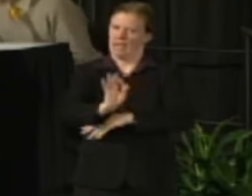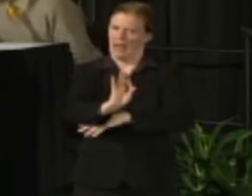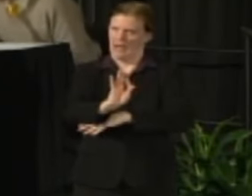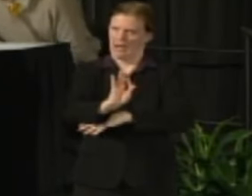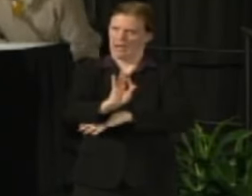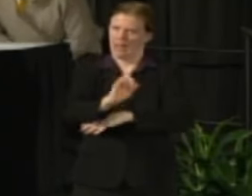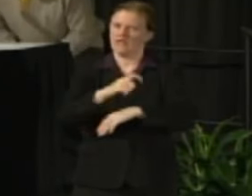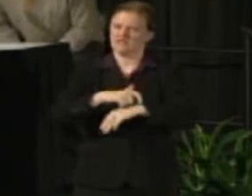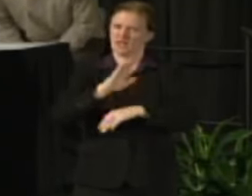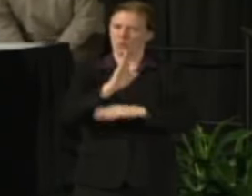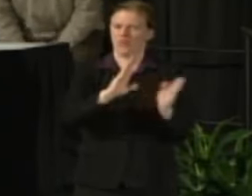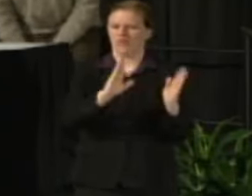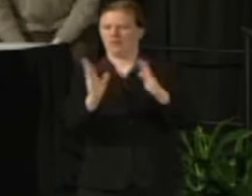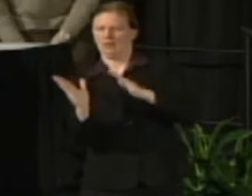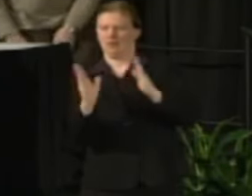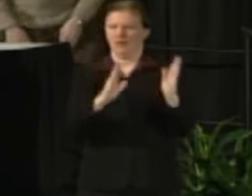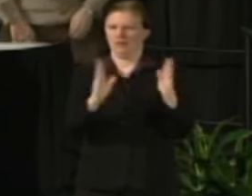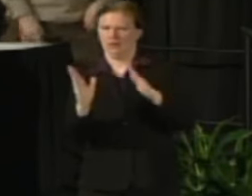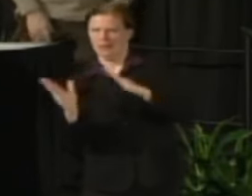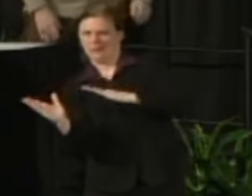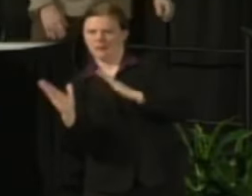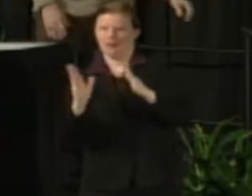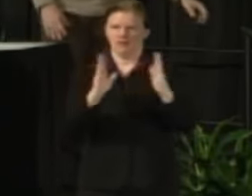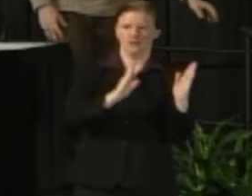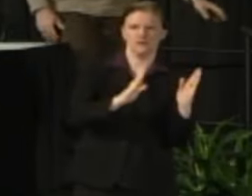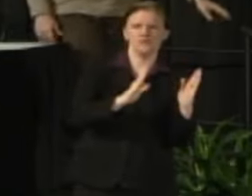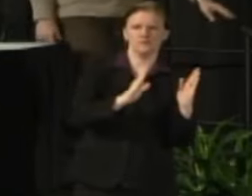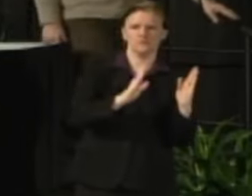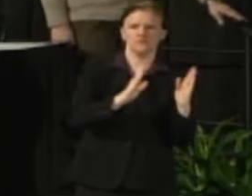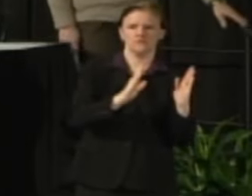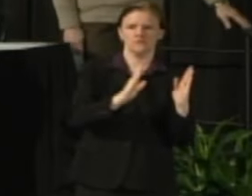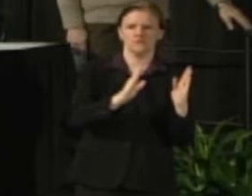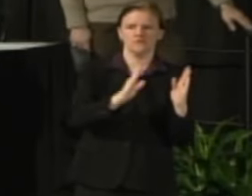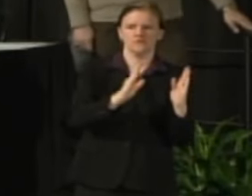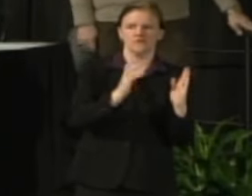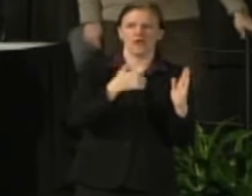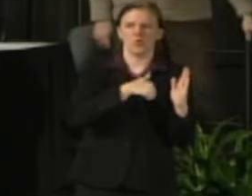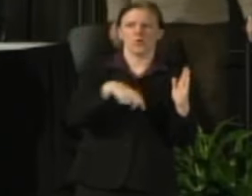We'll vary those so that people who teach or do other things, we'll rotate that around. Thank you.